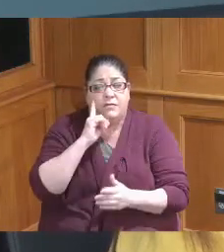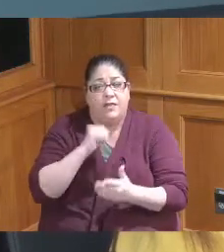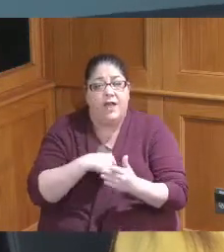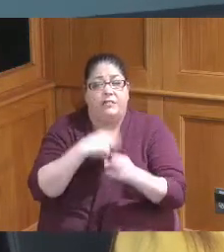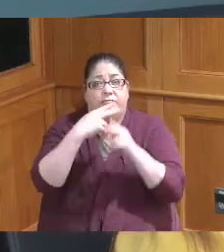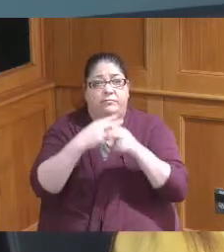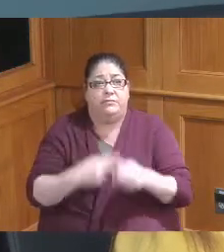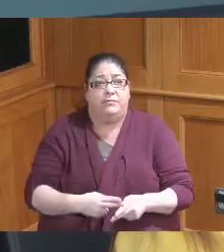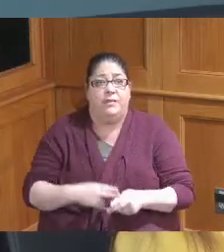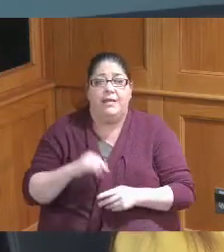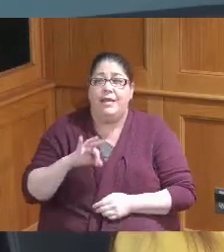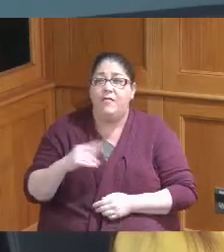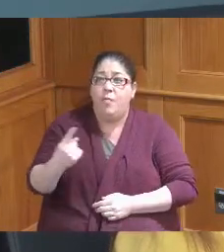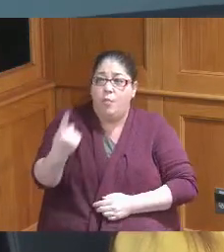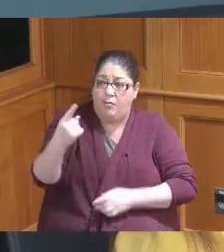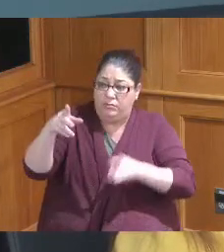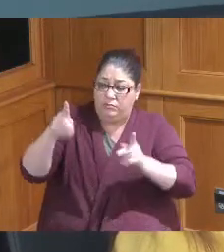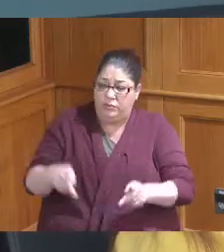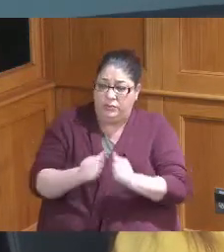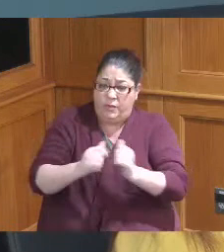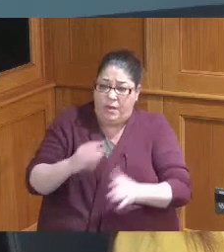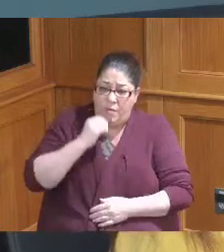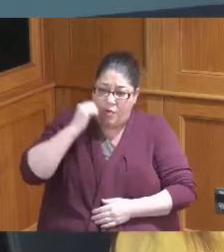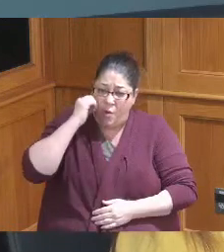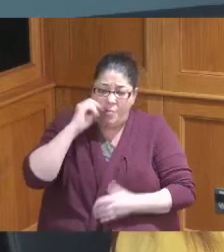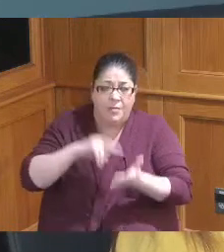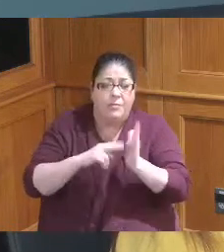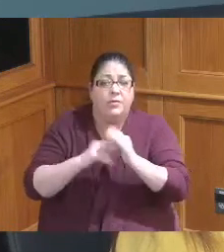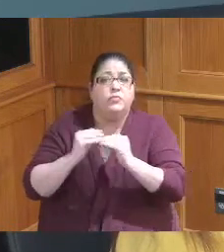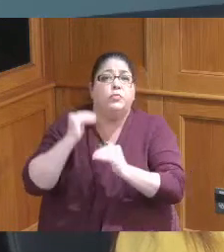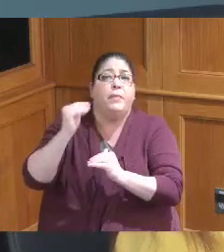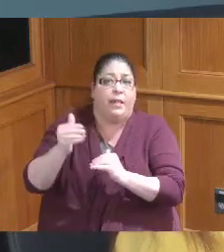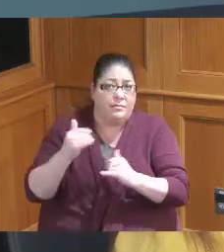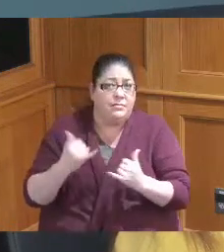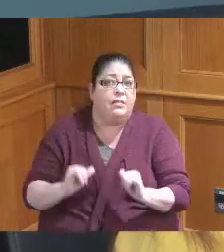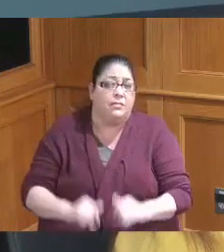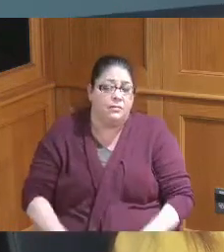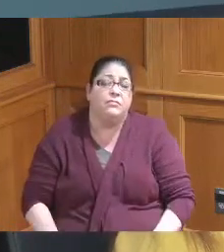person on the street that's one too many but I thank you so much for this information